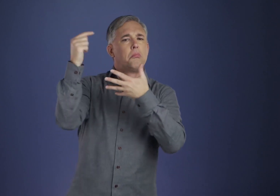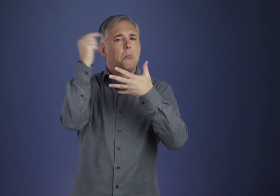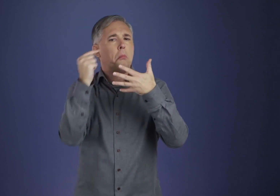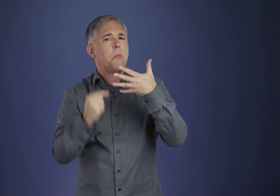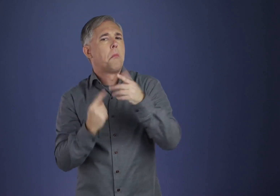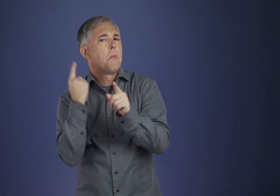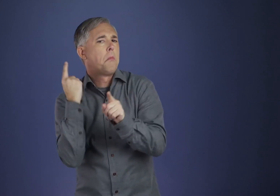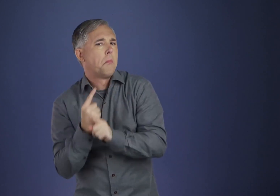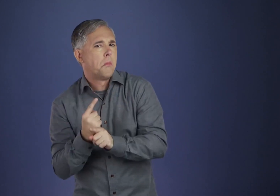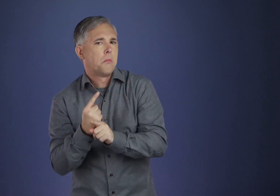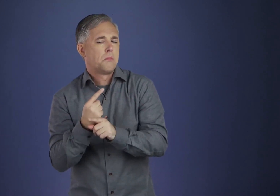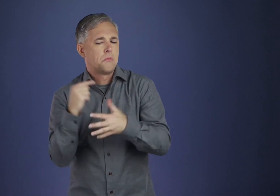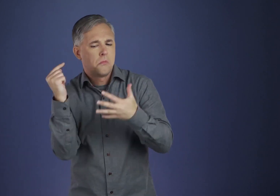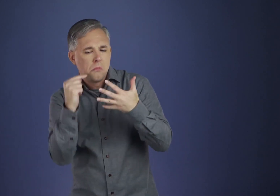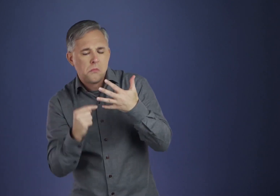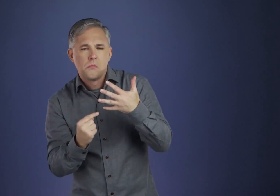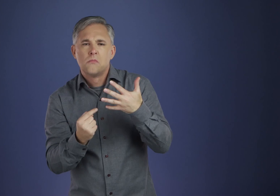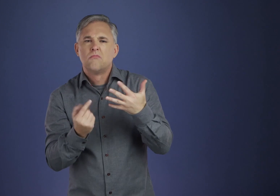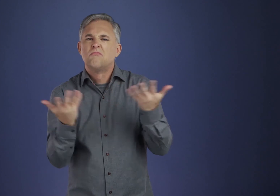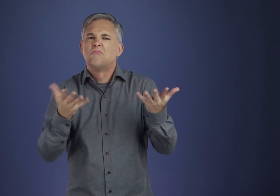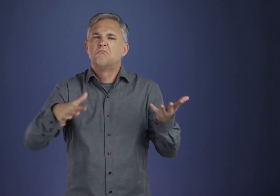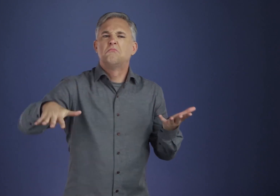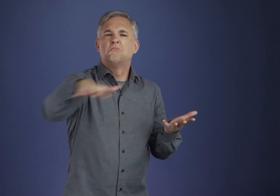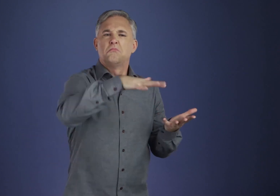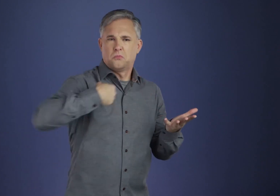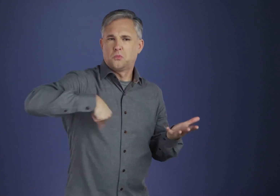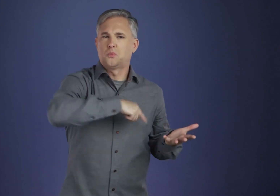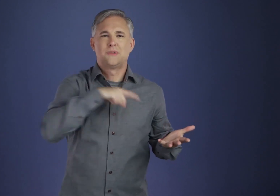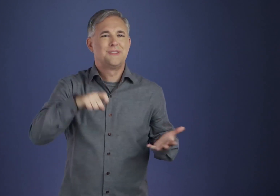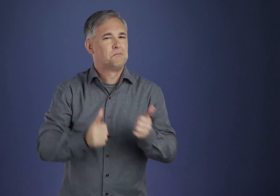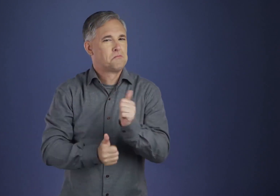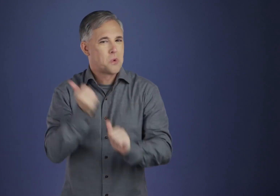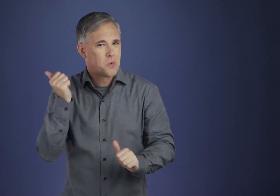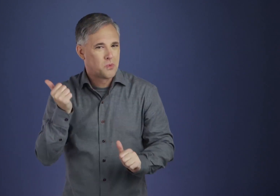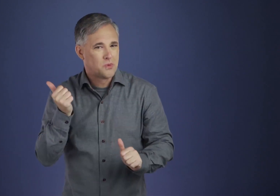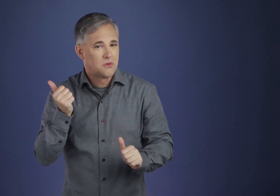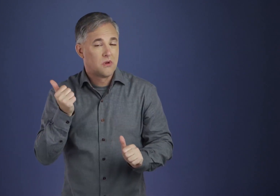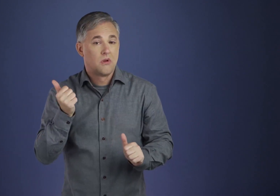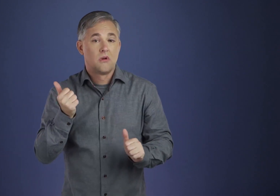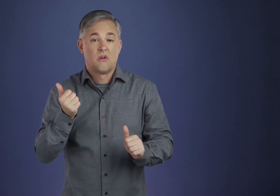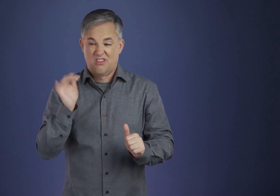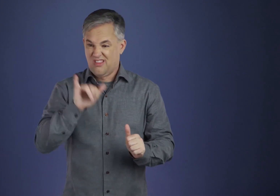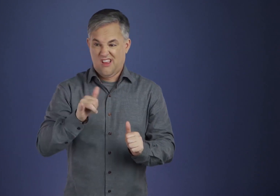Perhaps we think of our day's work and the chances it may afford us to be useful and helpful,